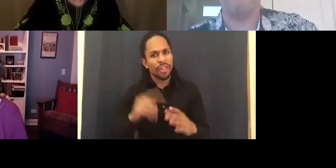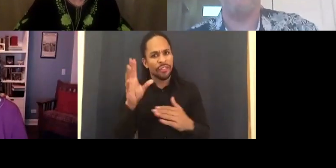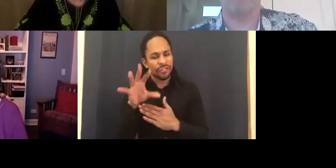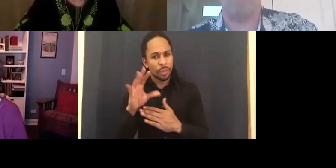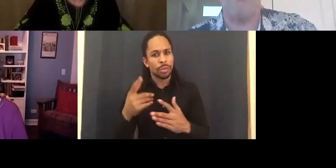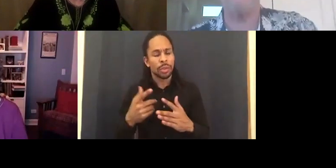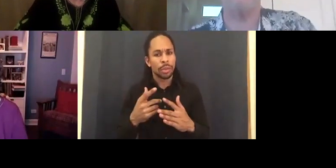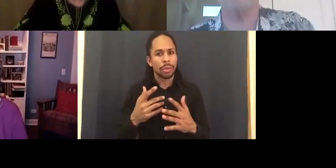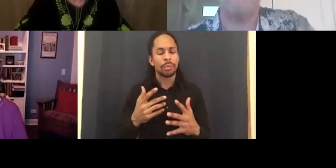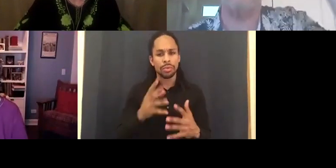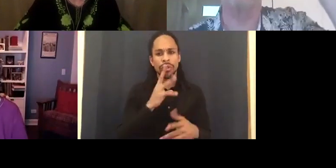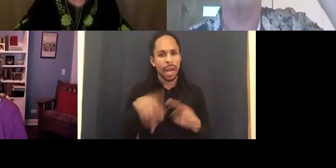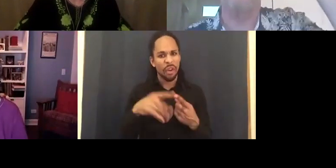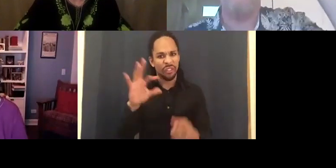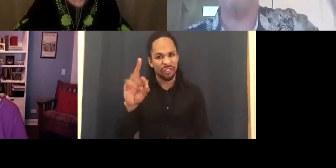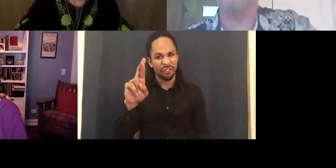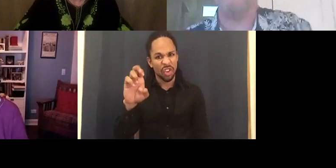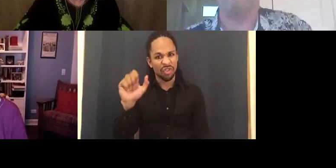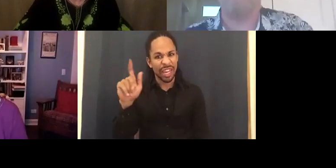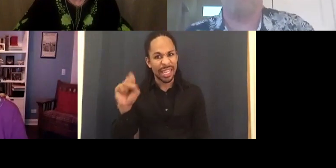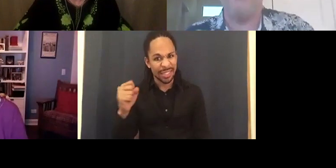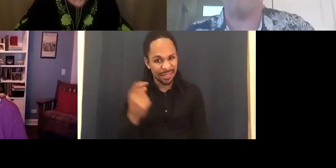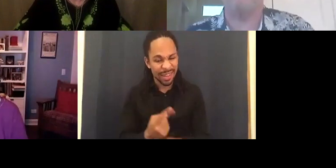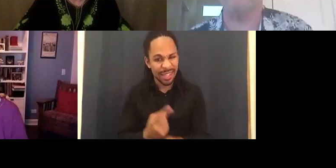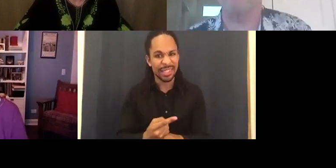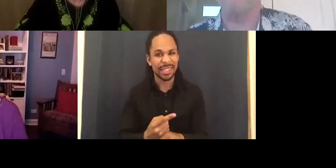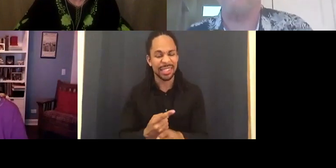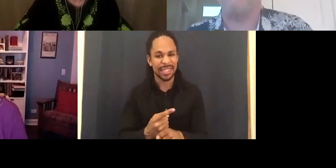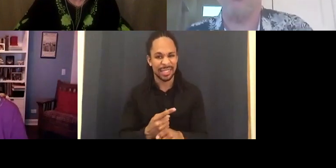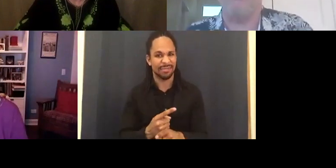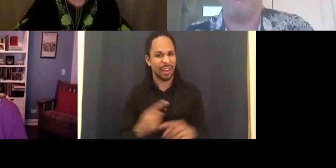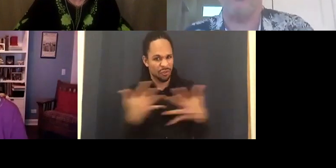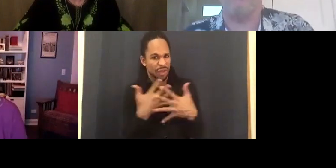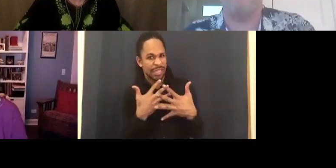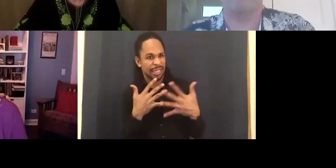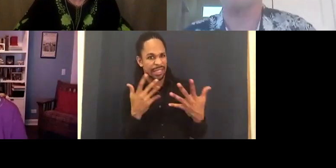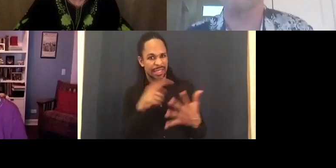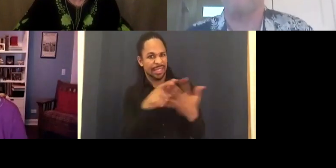Why do you think, as the break through achievement that occurred in freaks?